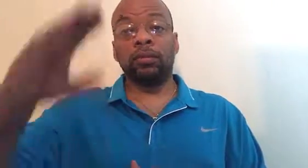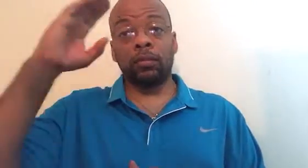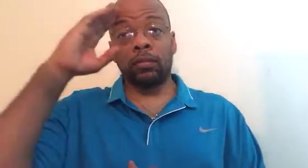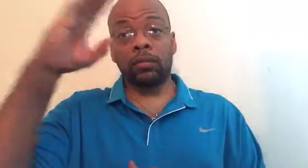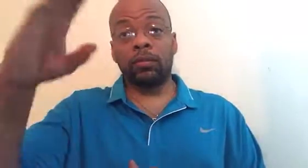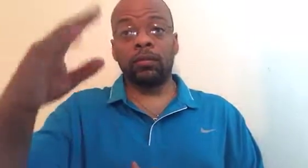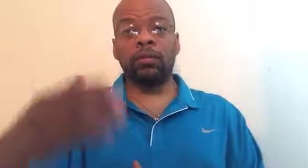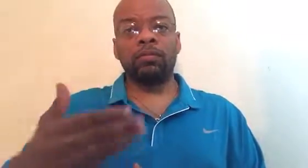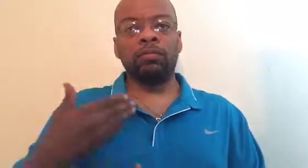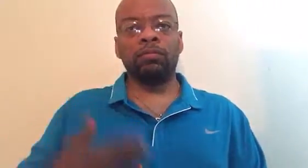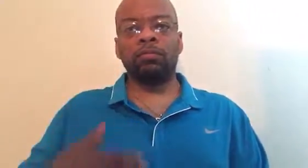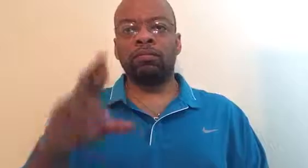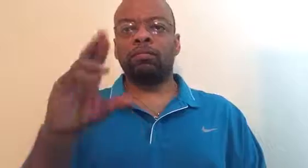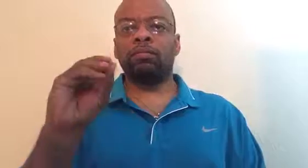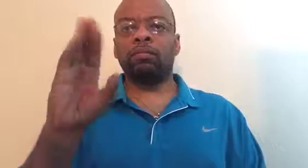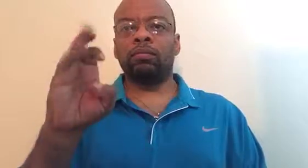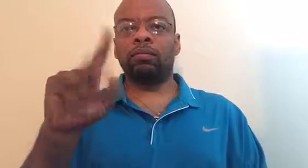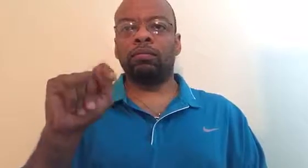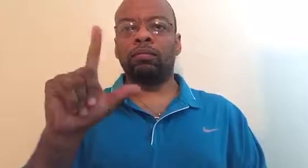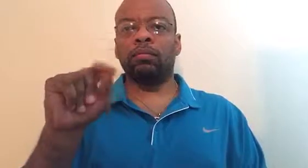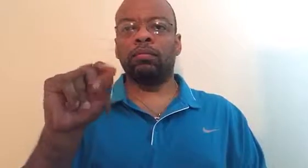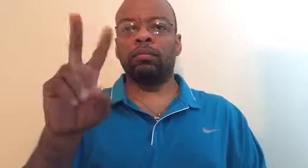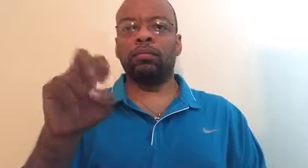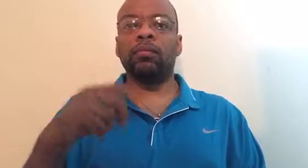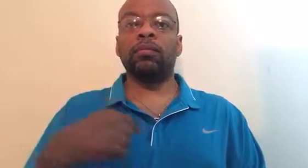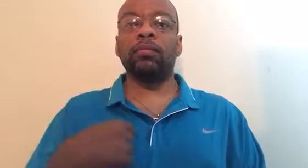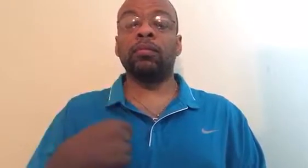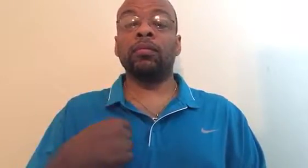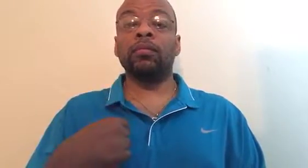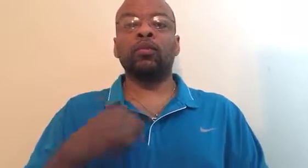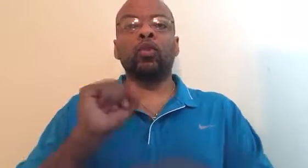Hello my name is Robert Love